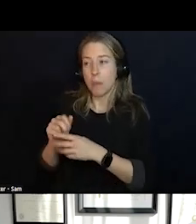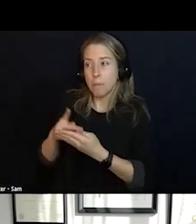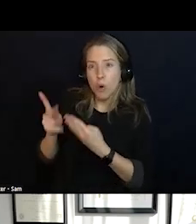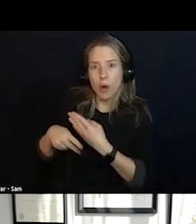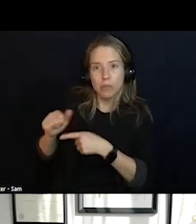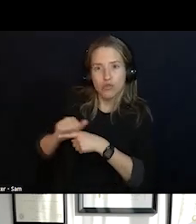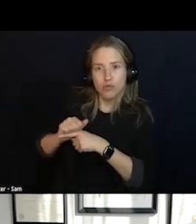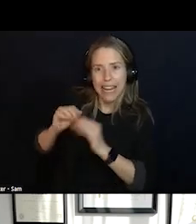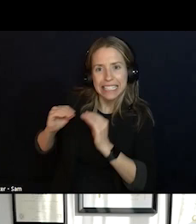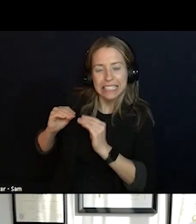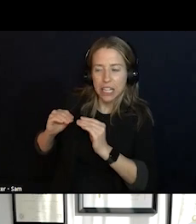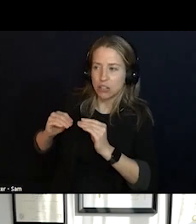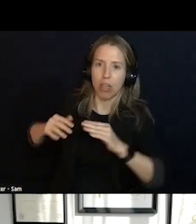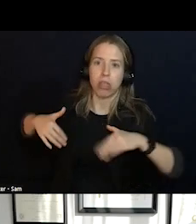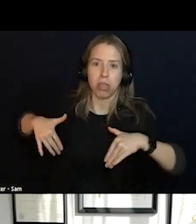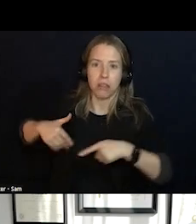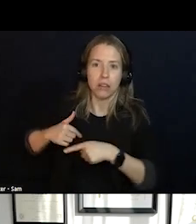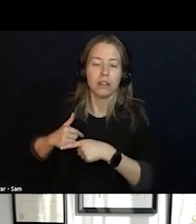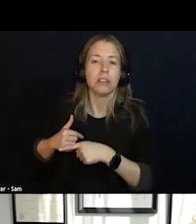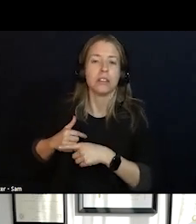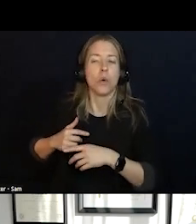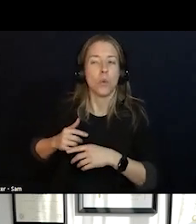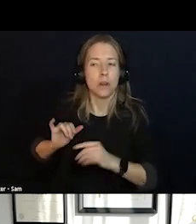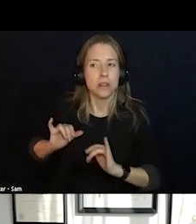AND THERE WAS REALLY A NEED TO PUSH THE ACADEMIC